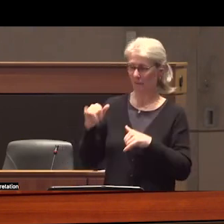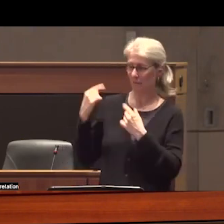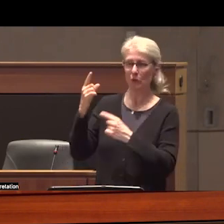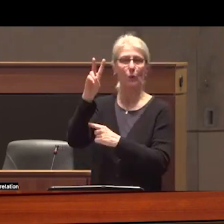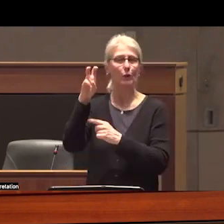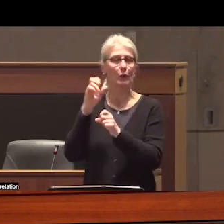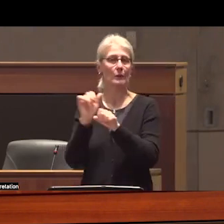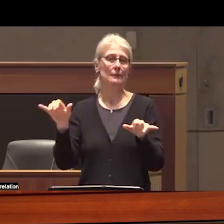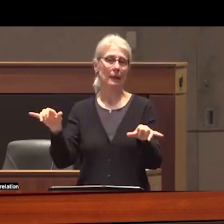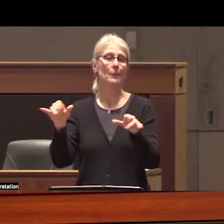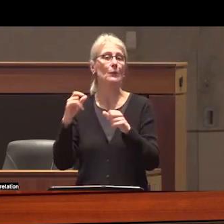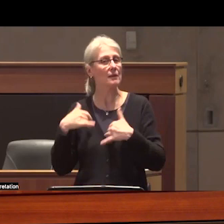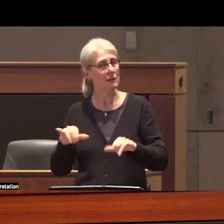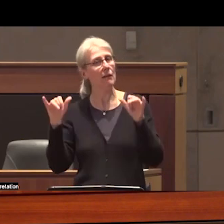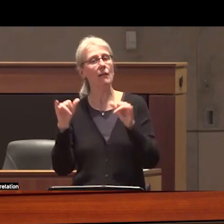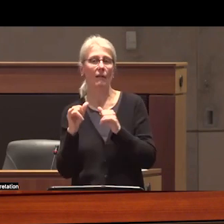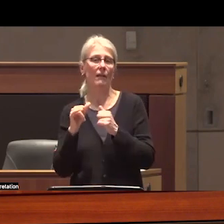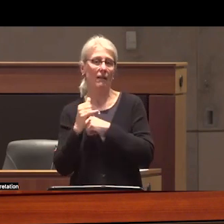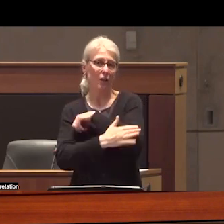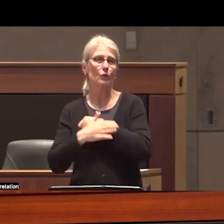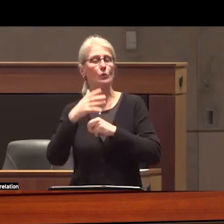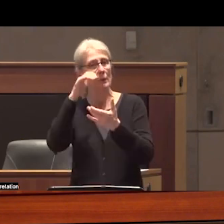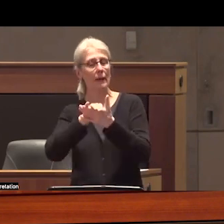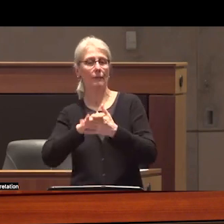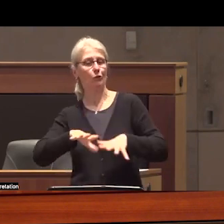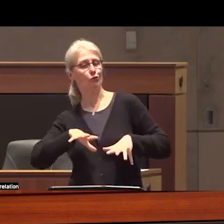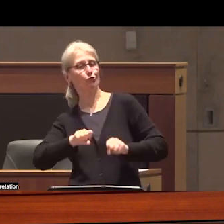because we are still a settler Colonial nation state that actively participates in a global